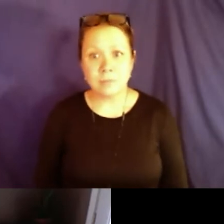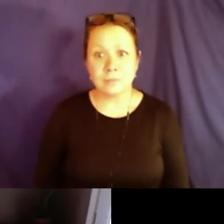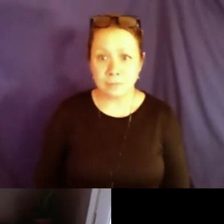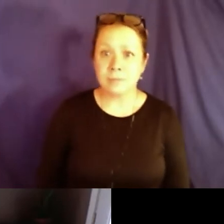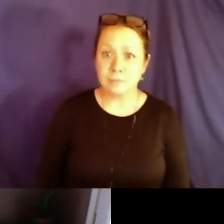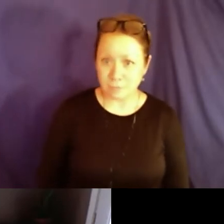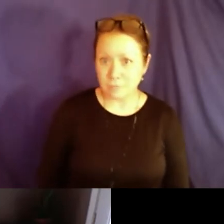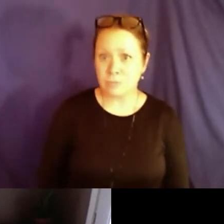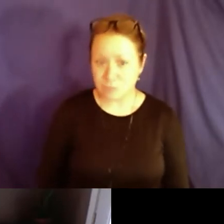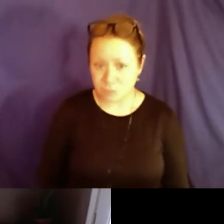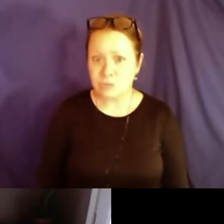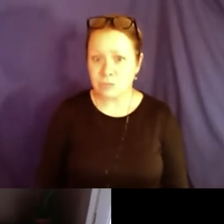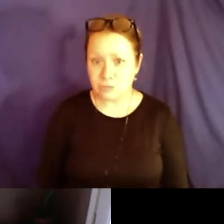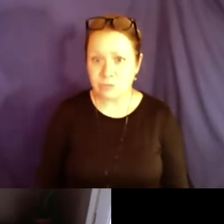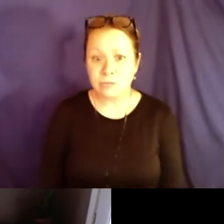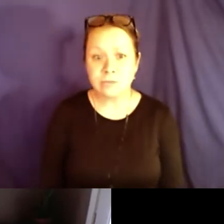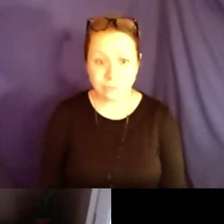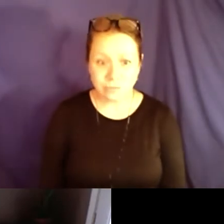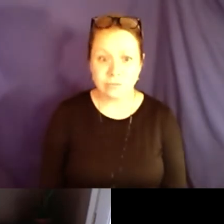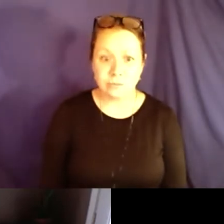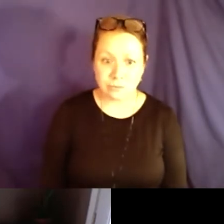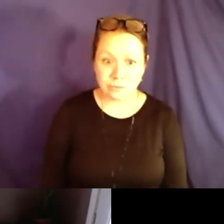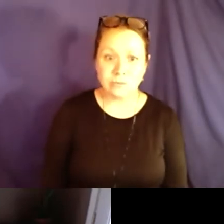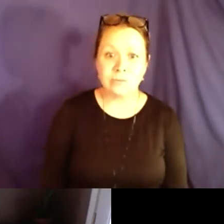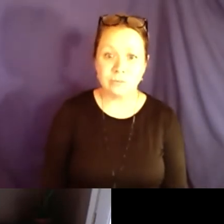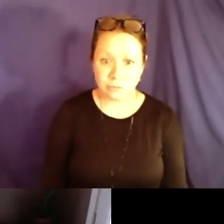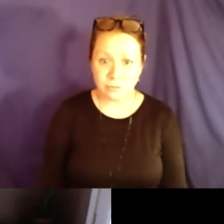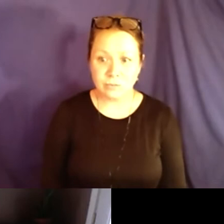Jacob: So